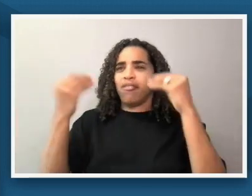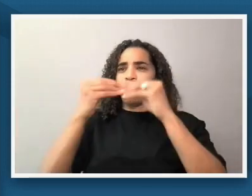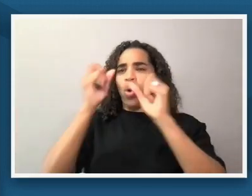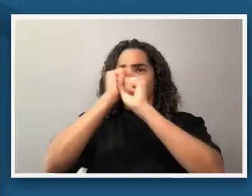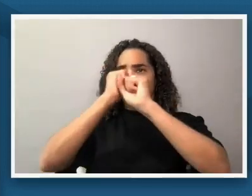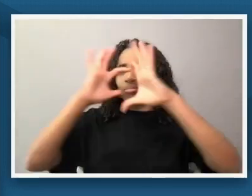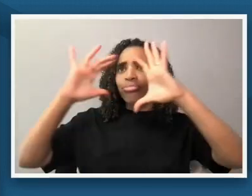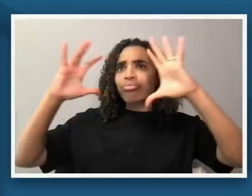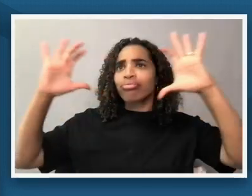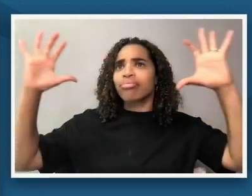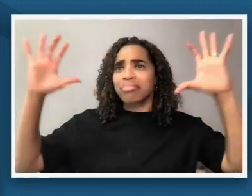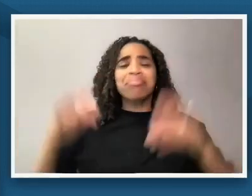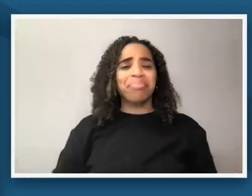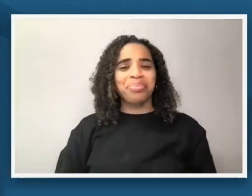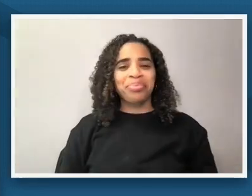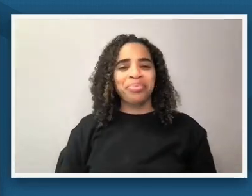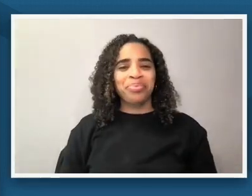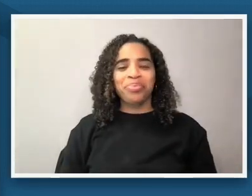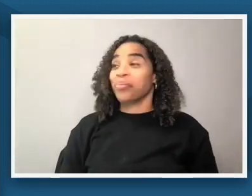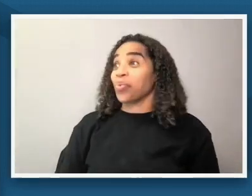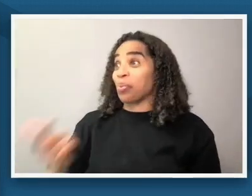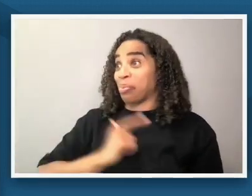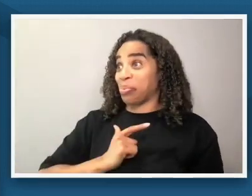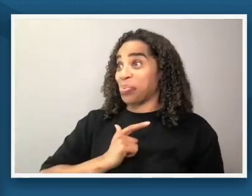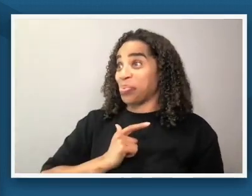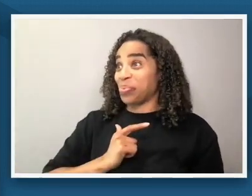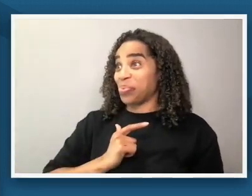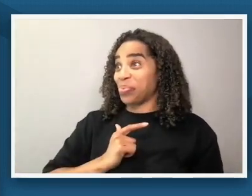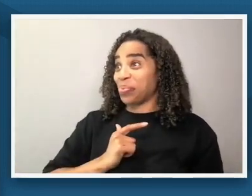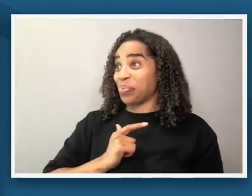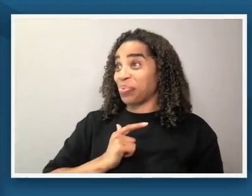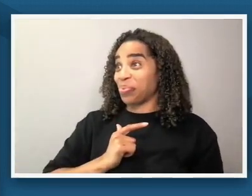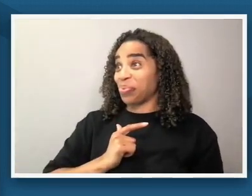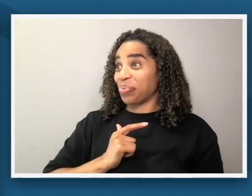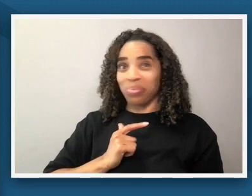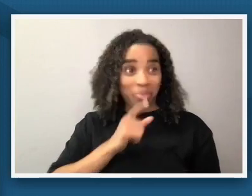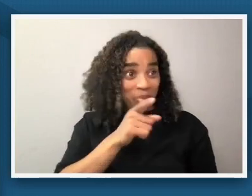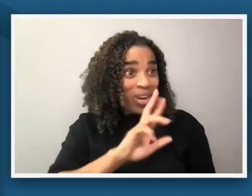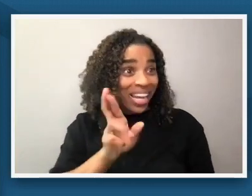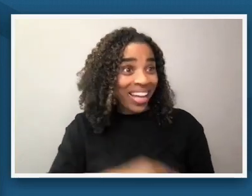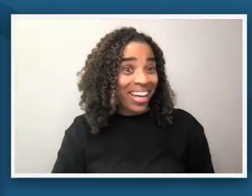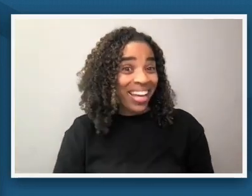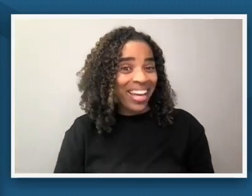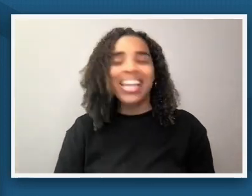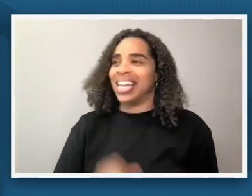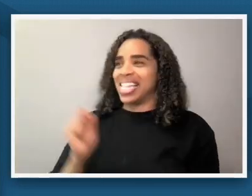all right it's my turn kendra you ready yes